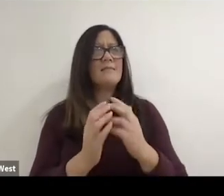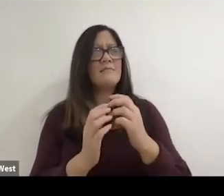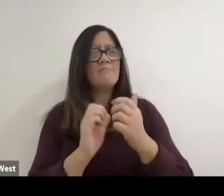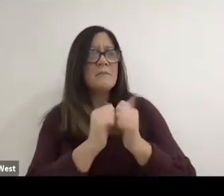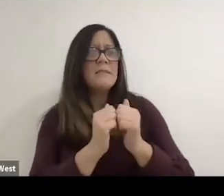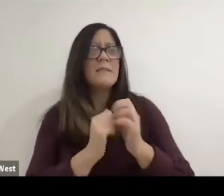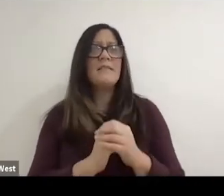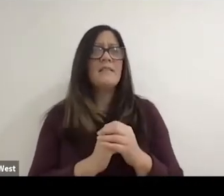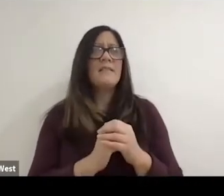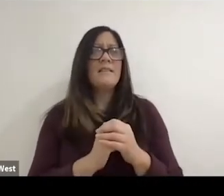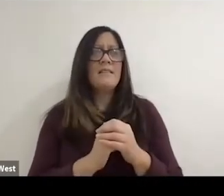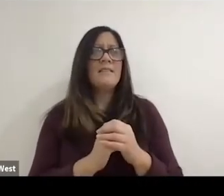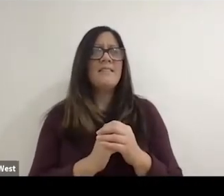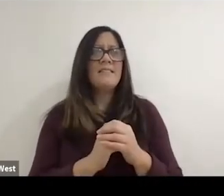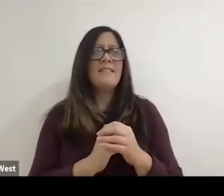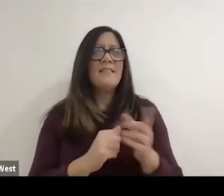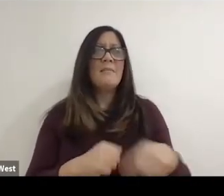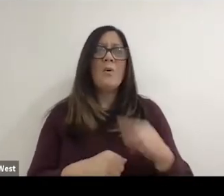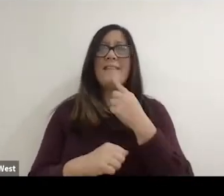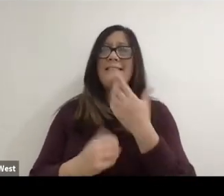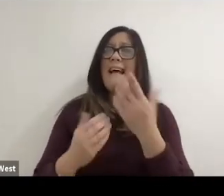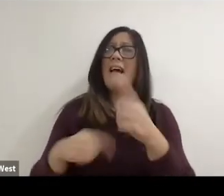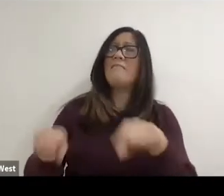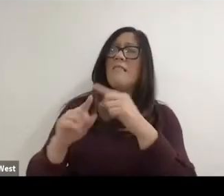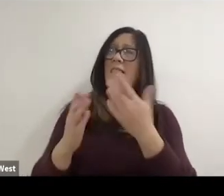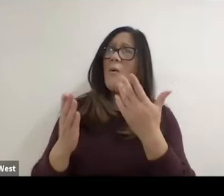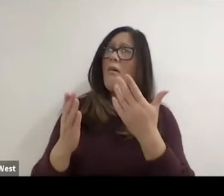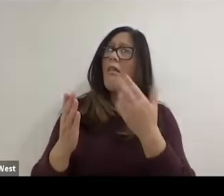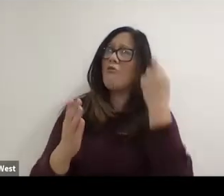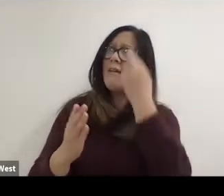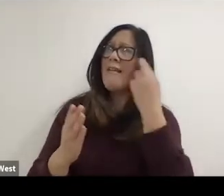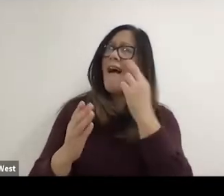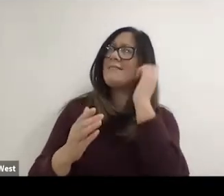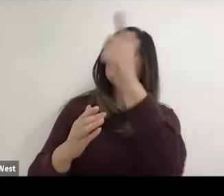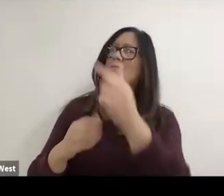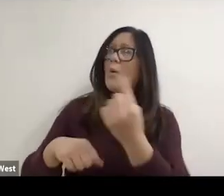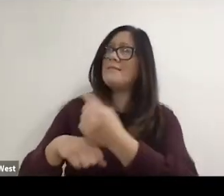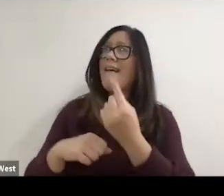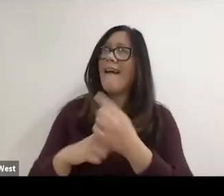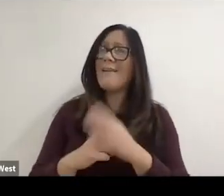But I said we can wait for you. You know you will awaken one day. And and in fact,